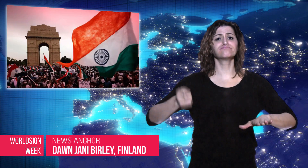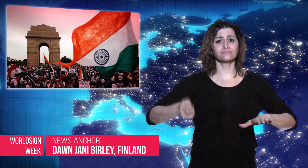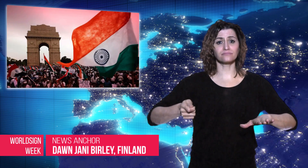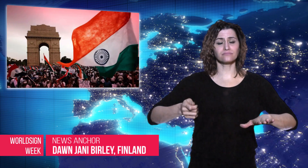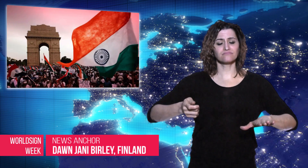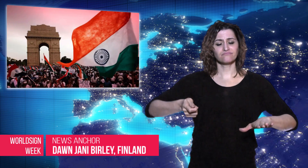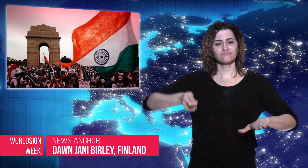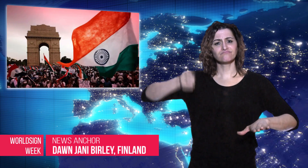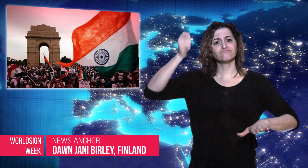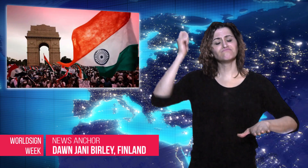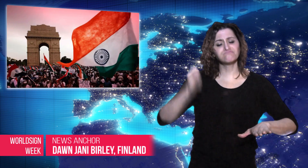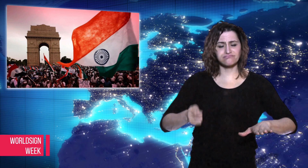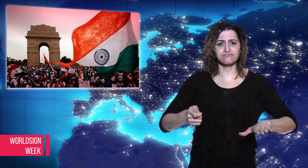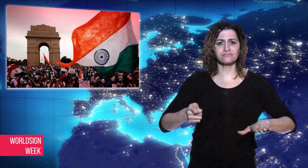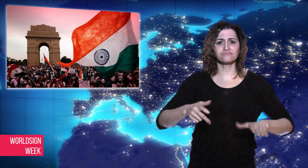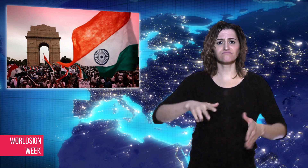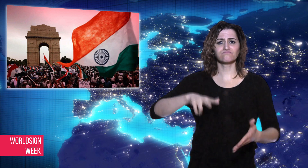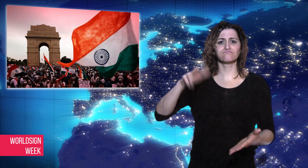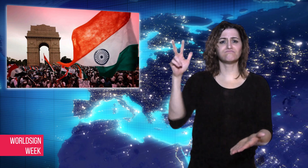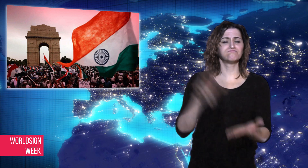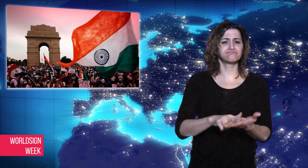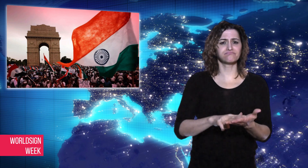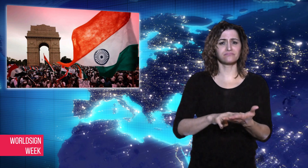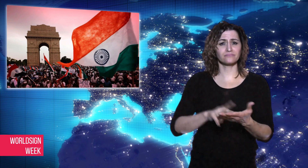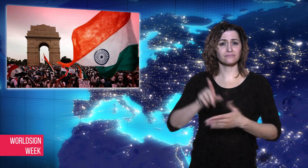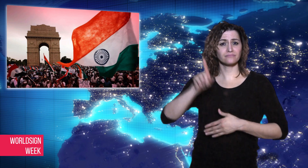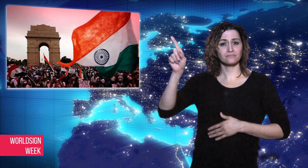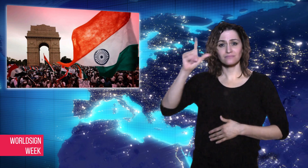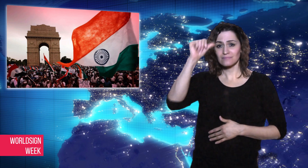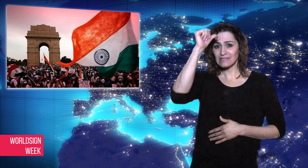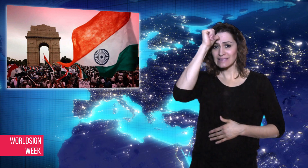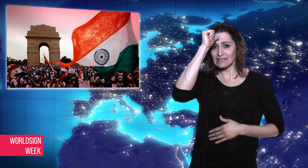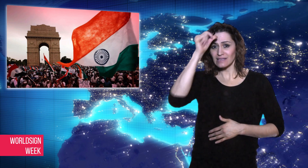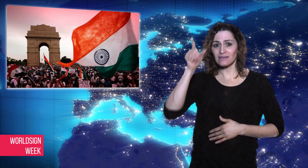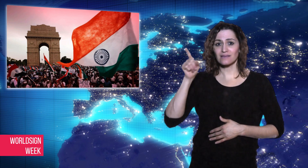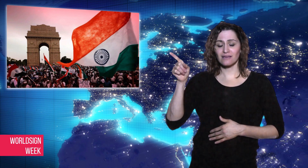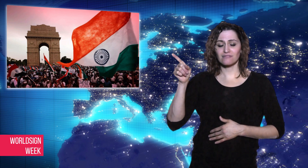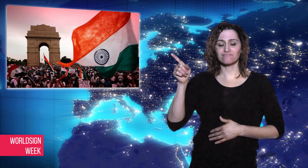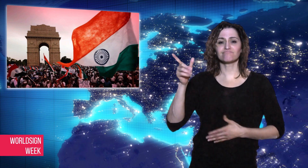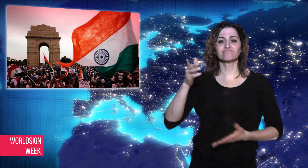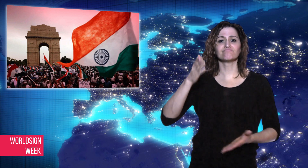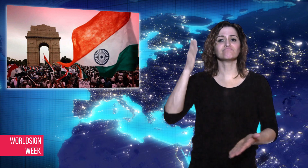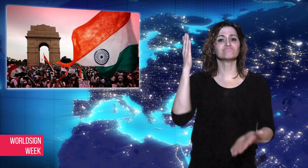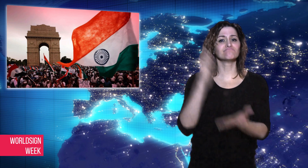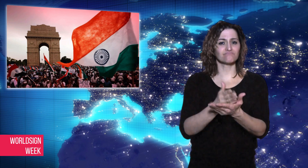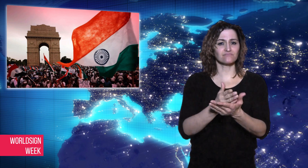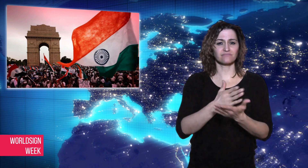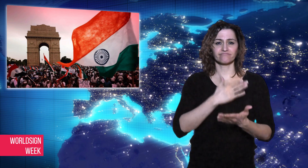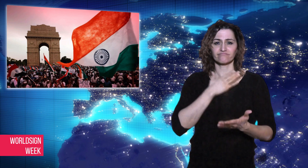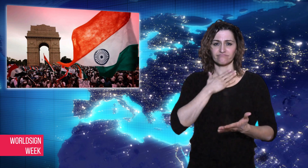will change legal procedures after